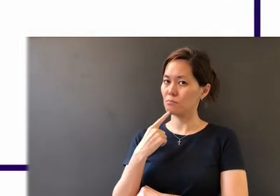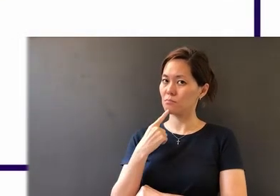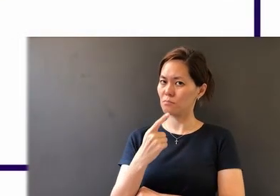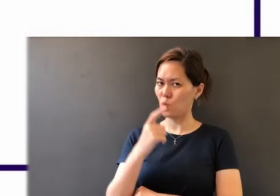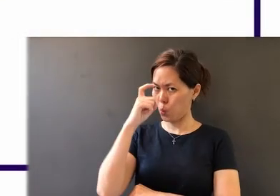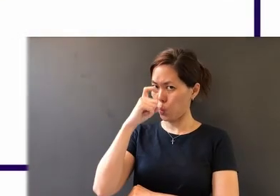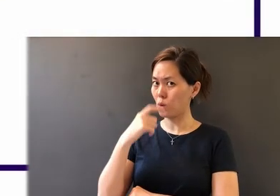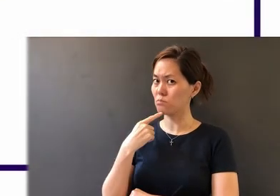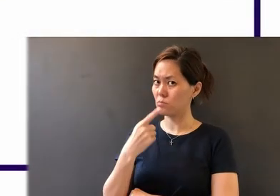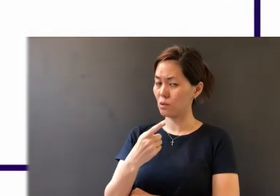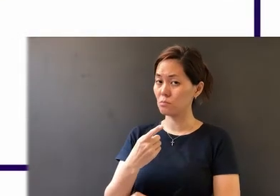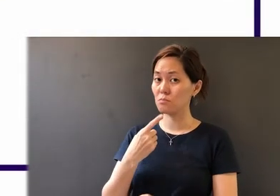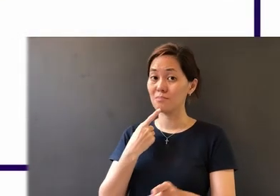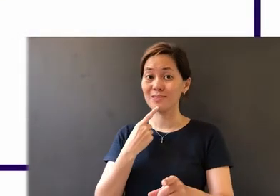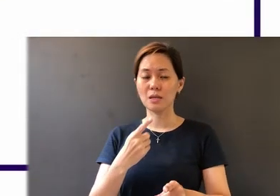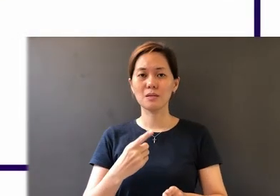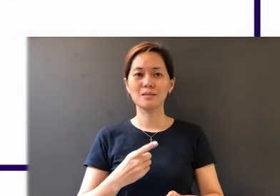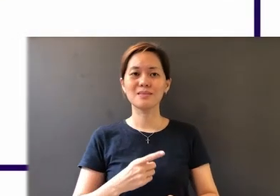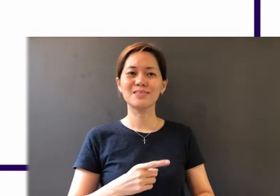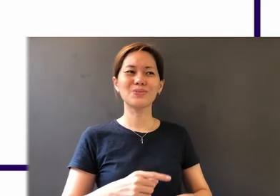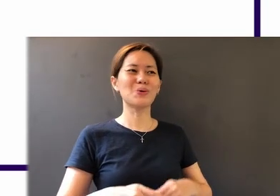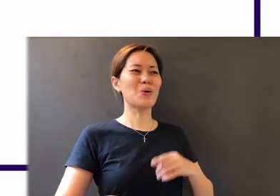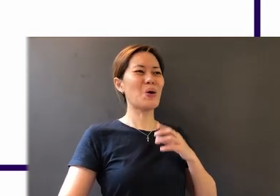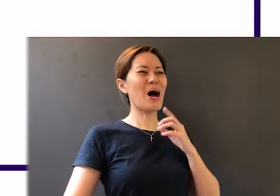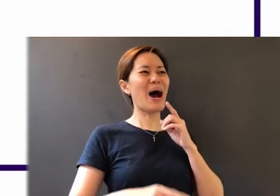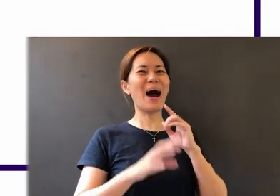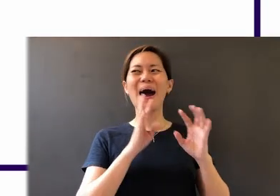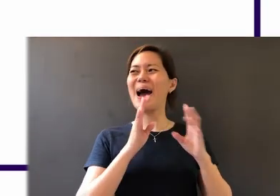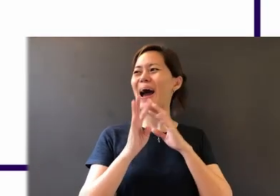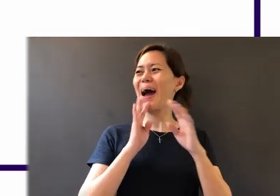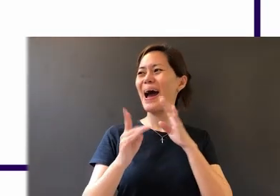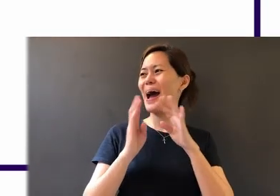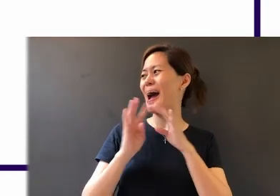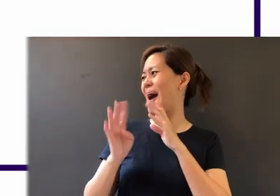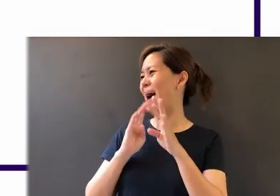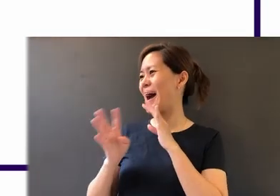that "the great talker is rarely a great listener,